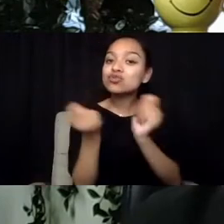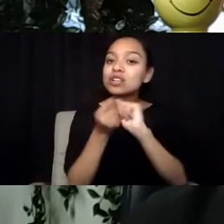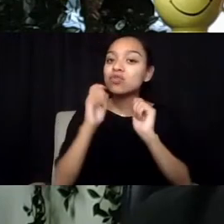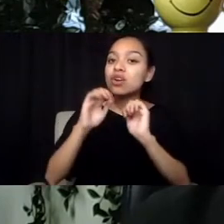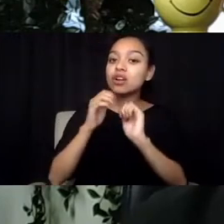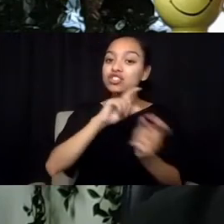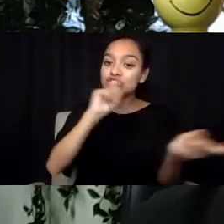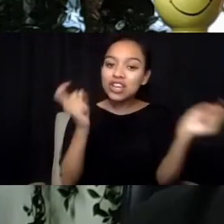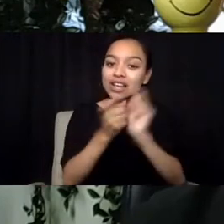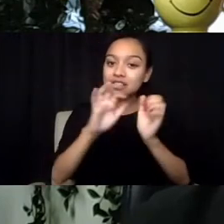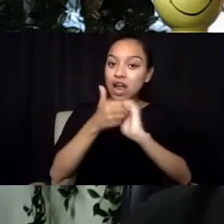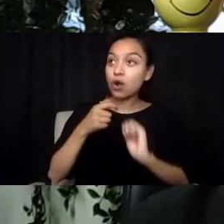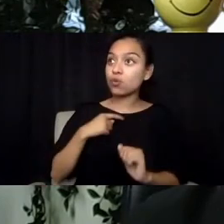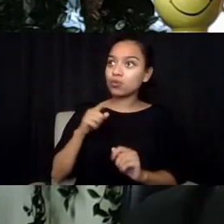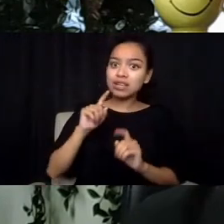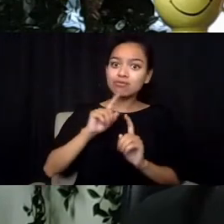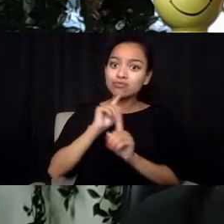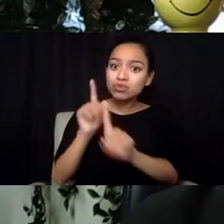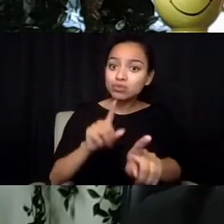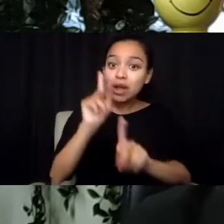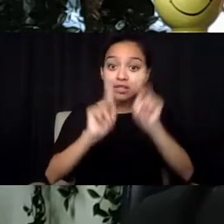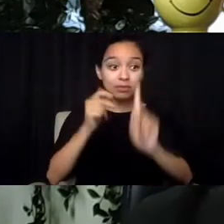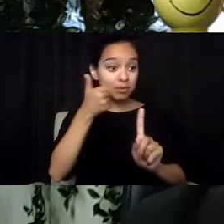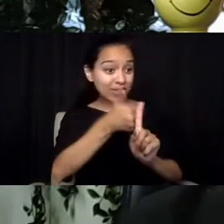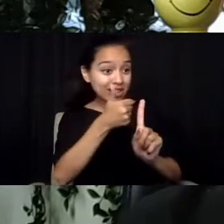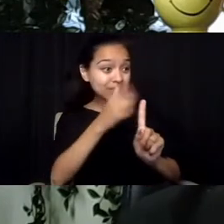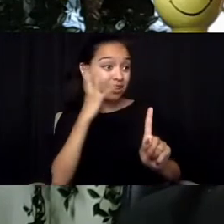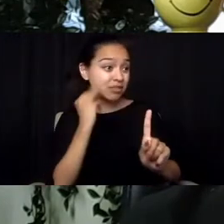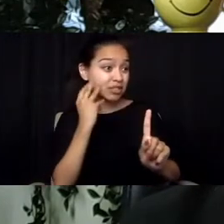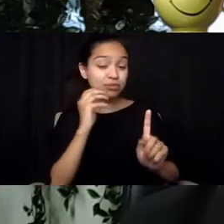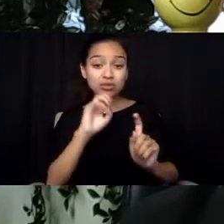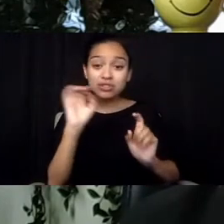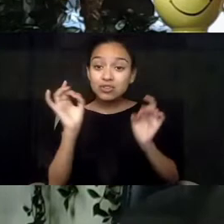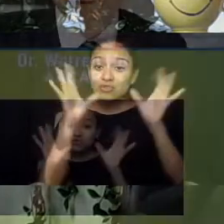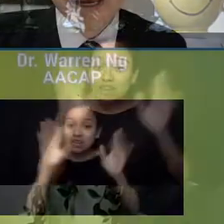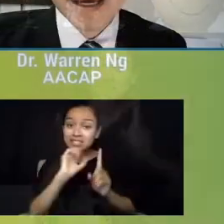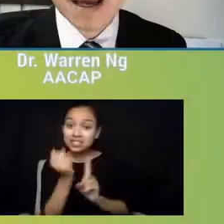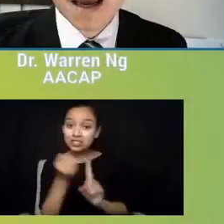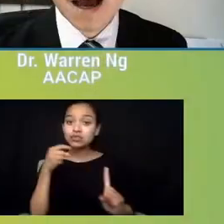and that's an inequitable manner, in a humble and respectful way,